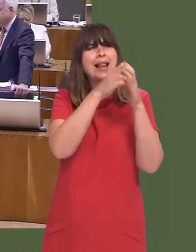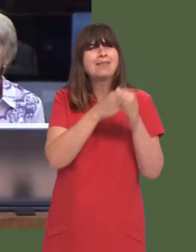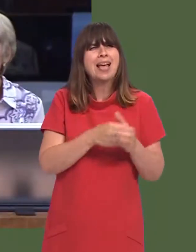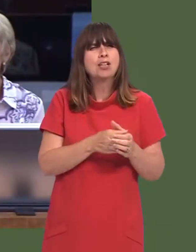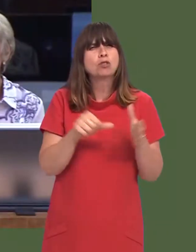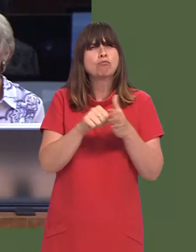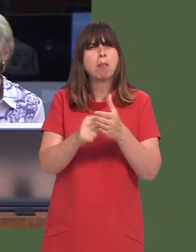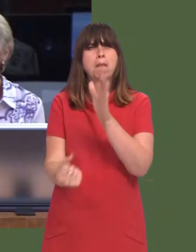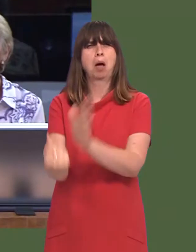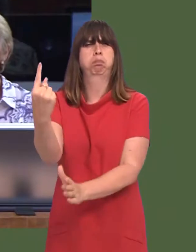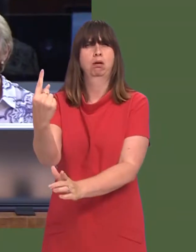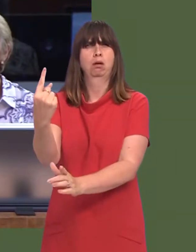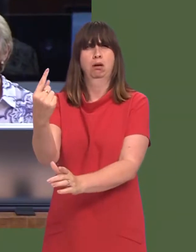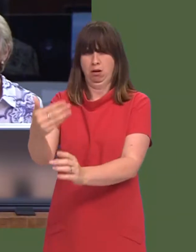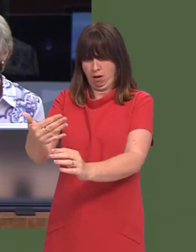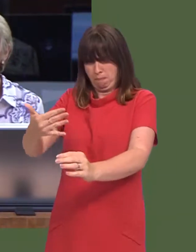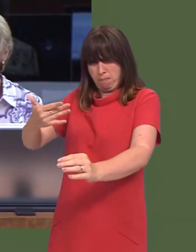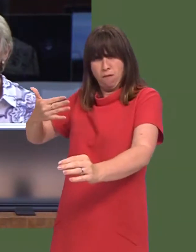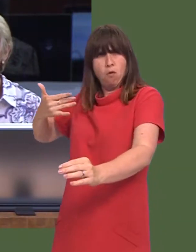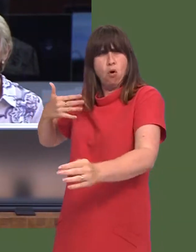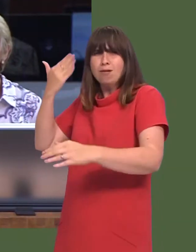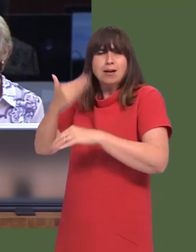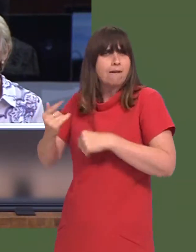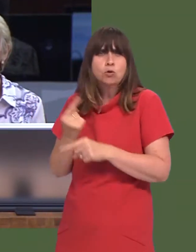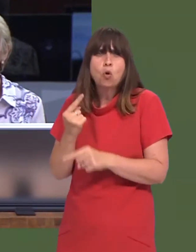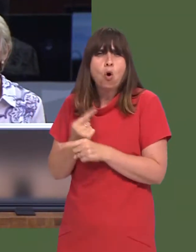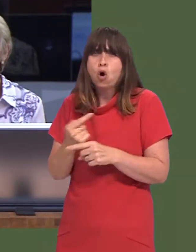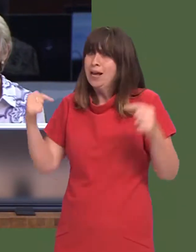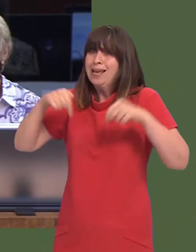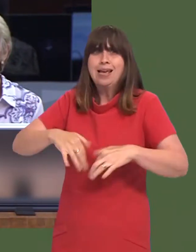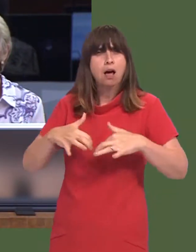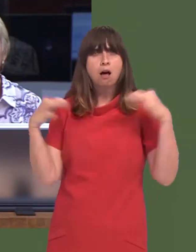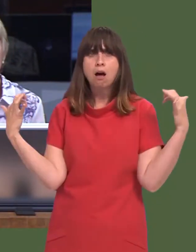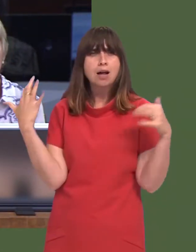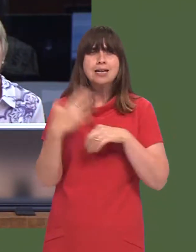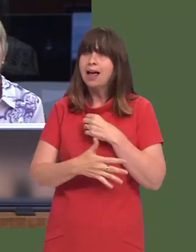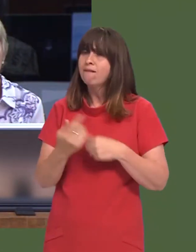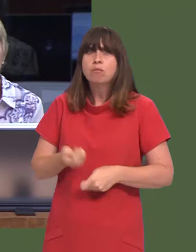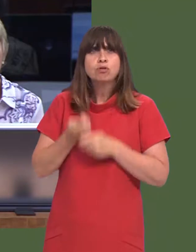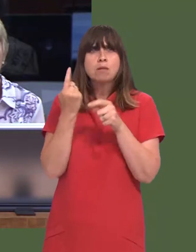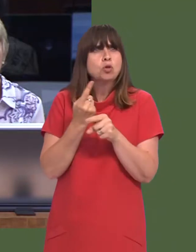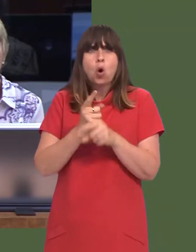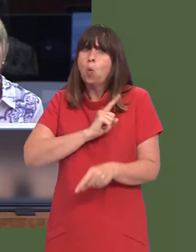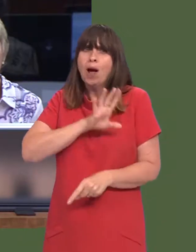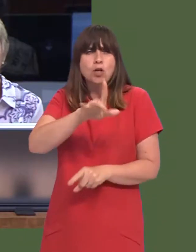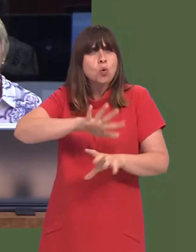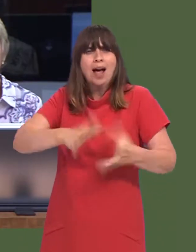Why was the classification issue not once, on this floor, raised by you?